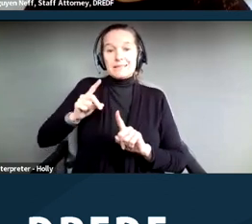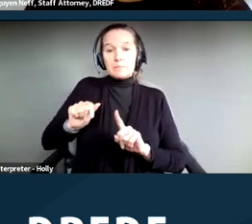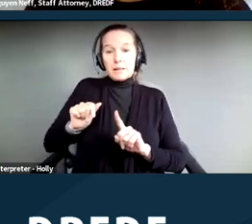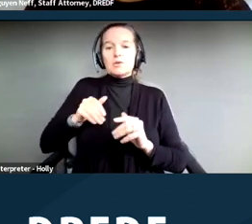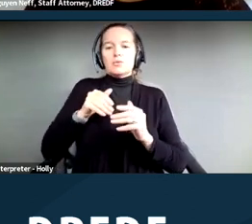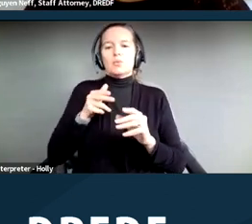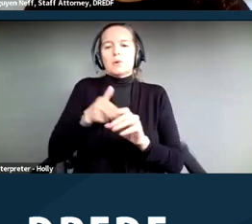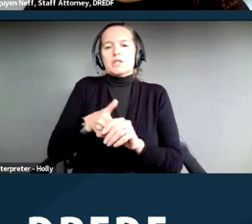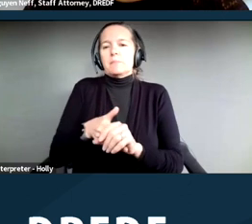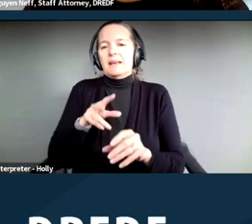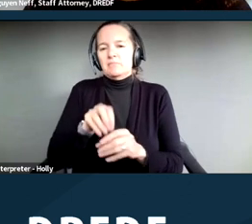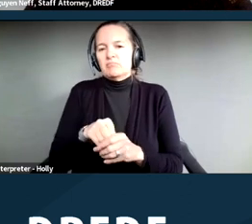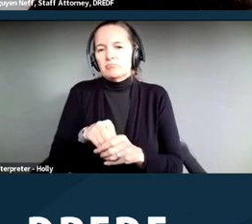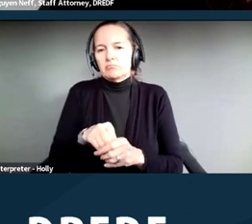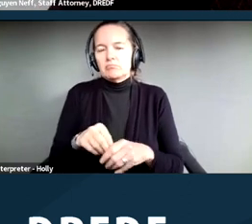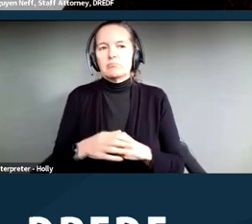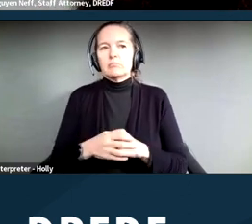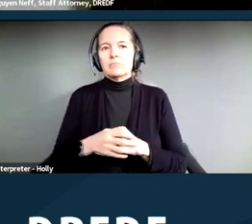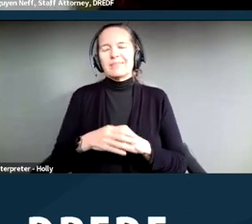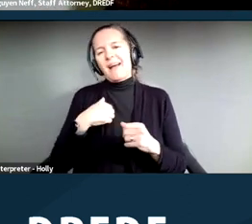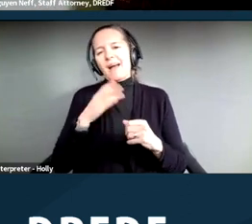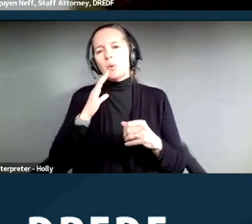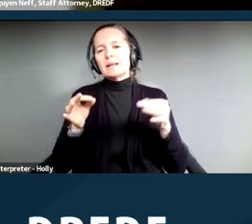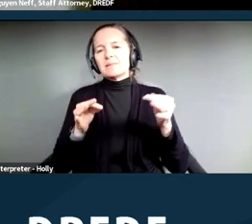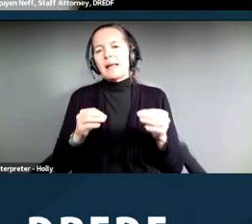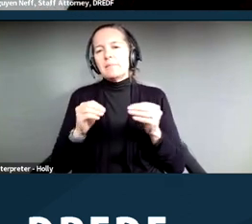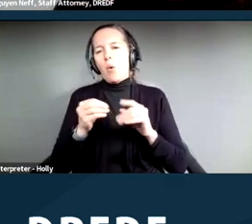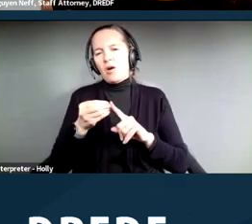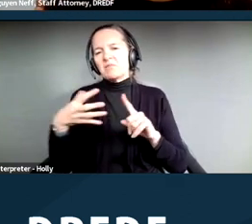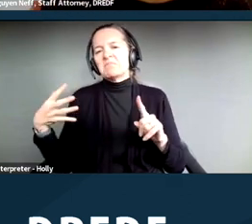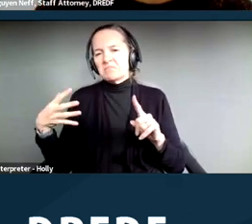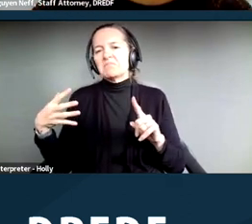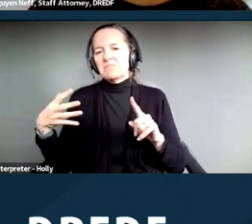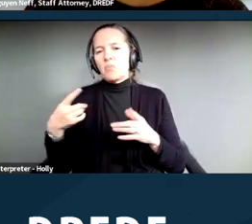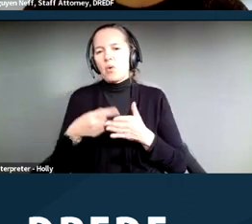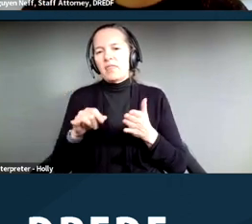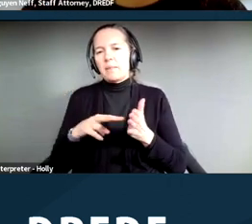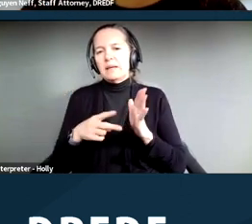that throughout the presentation. And in McGary v. City of Portland,